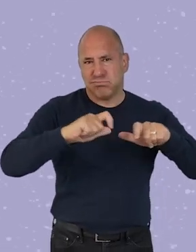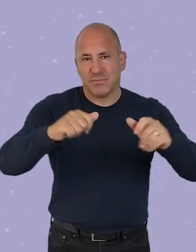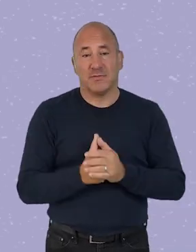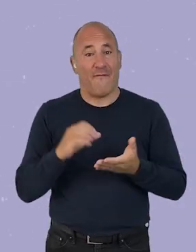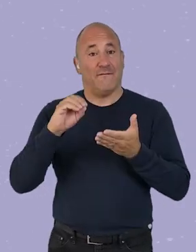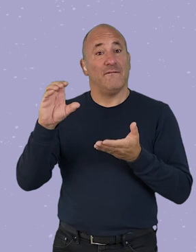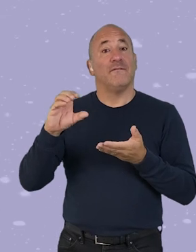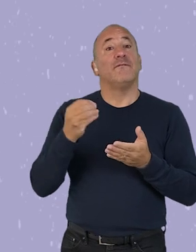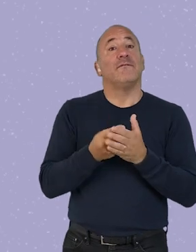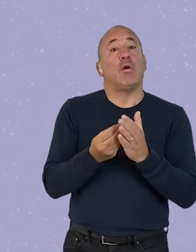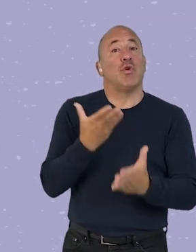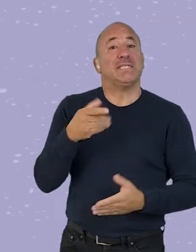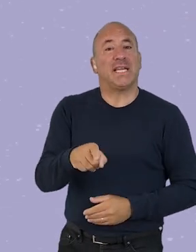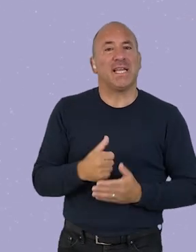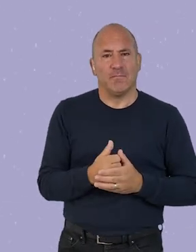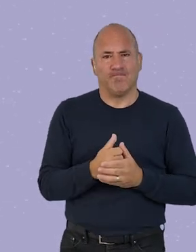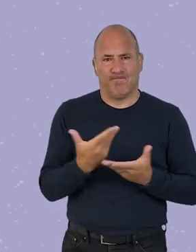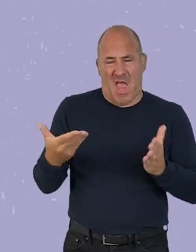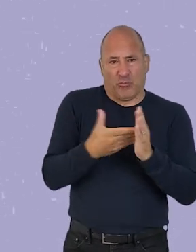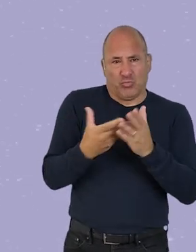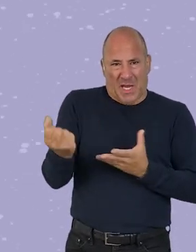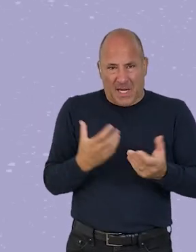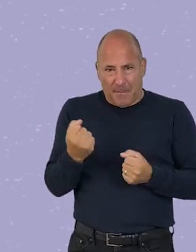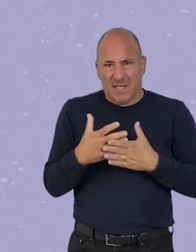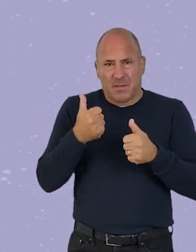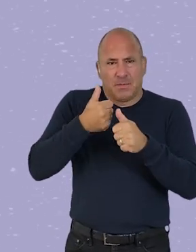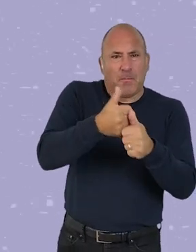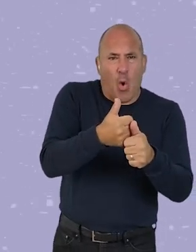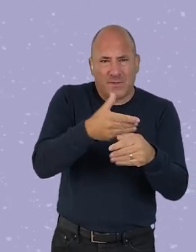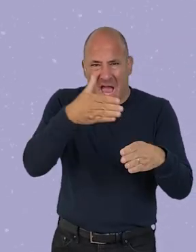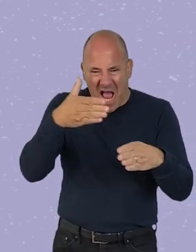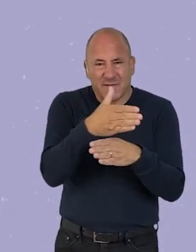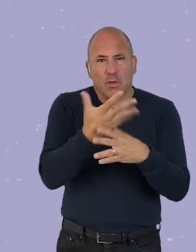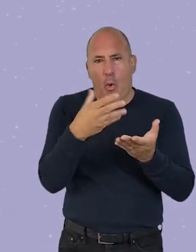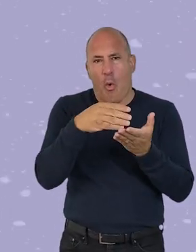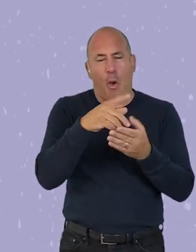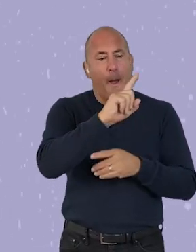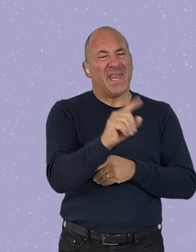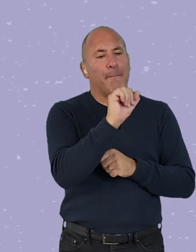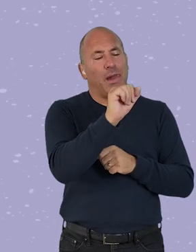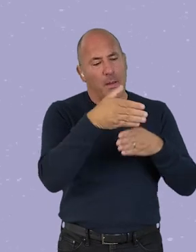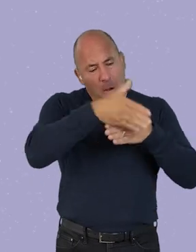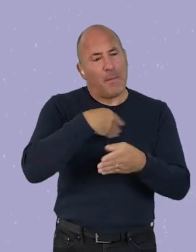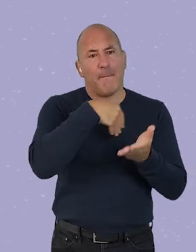Fundraising: Generating additional income to support undertaking a particular activity or paying for people's time.